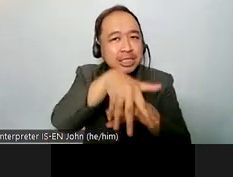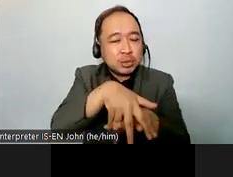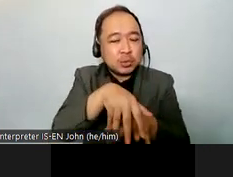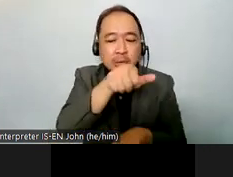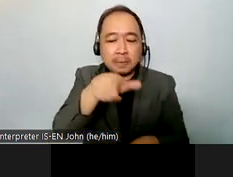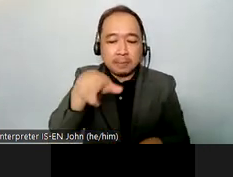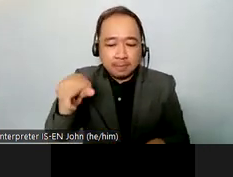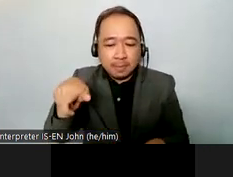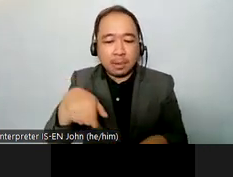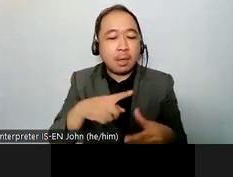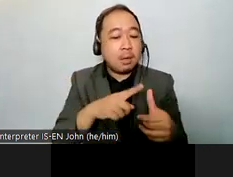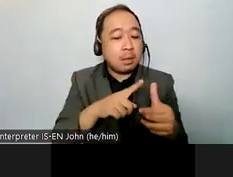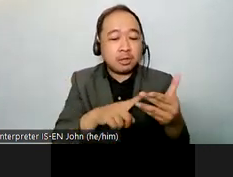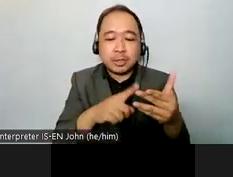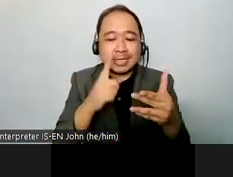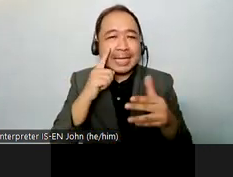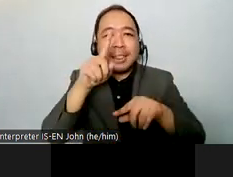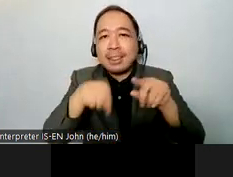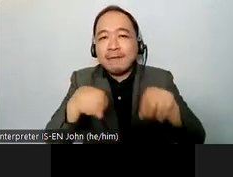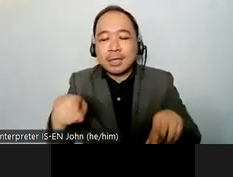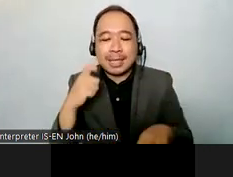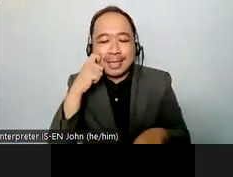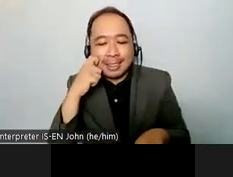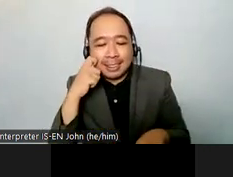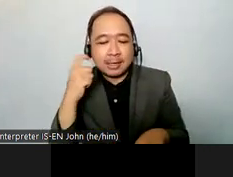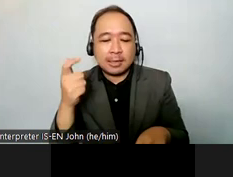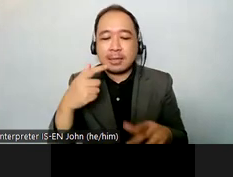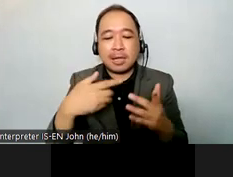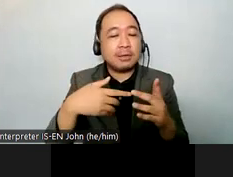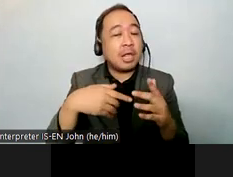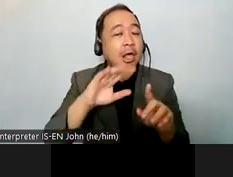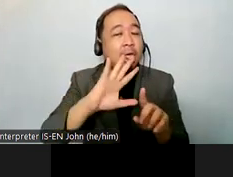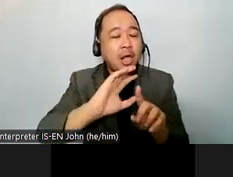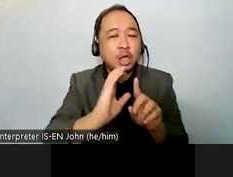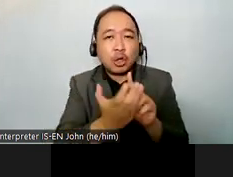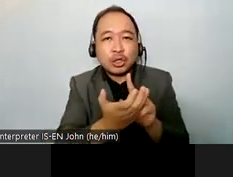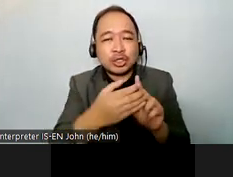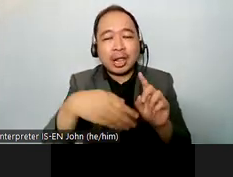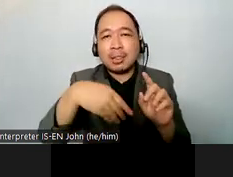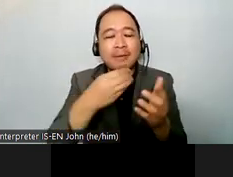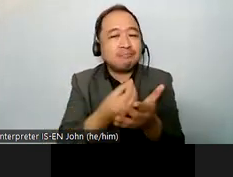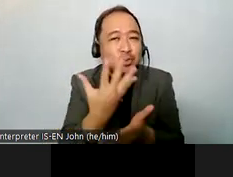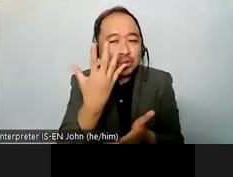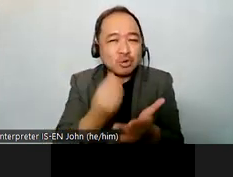to freedom from exploitation violence and abuse and to adequate standard of killing